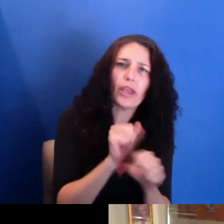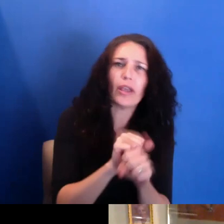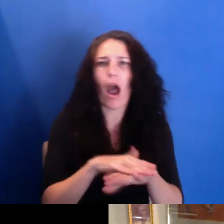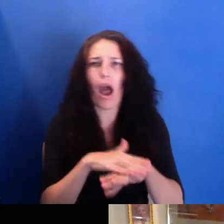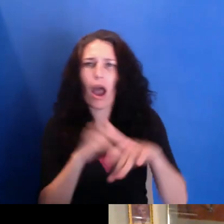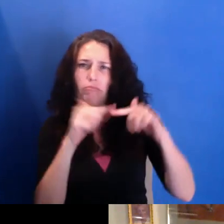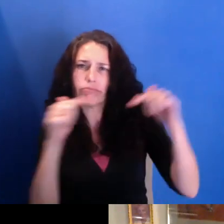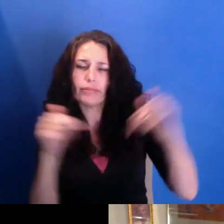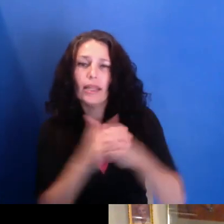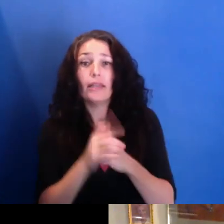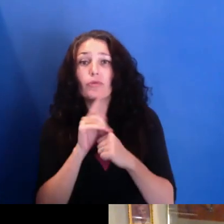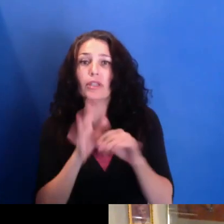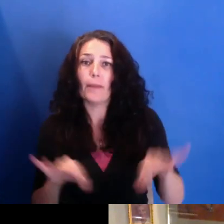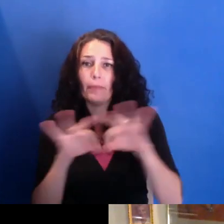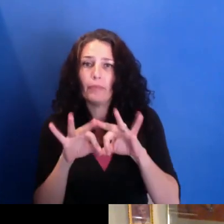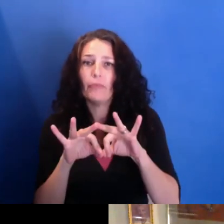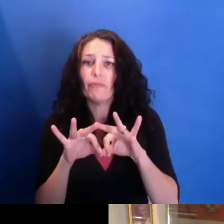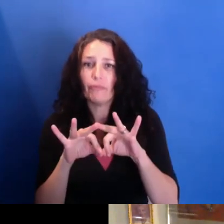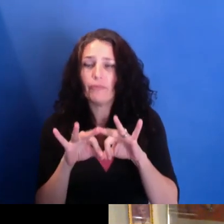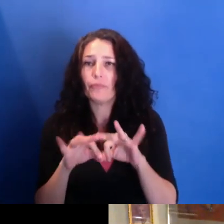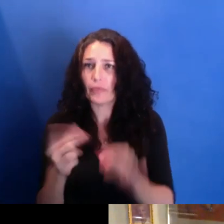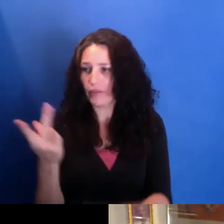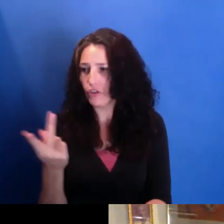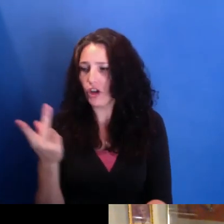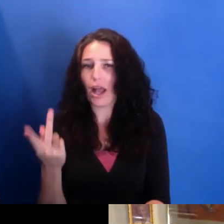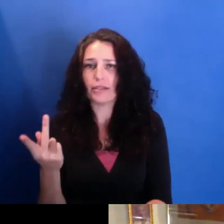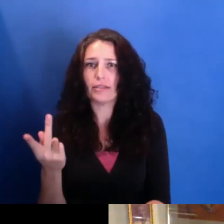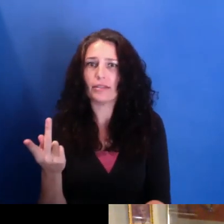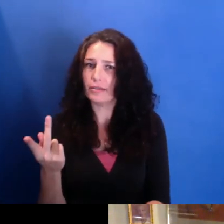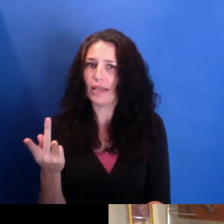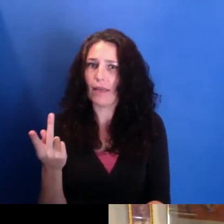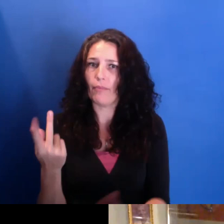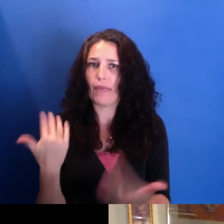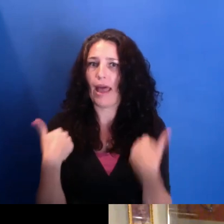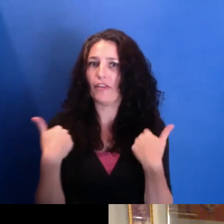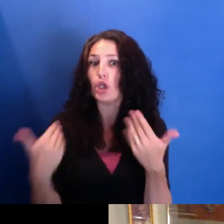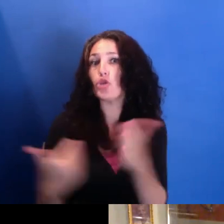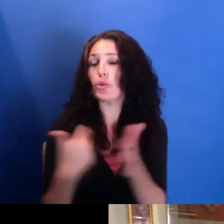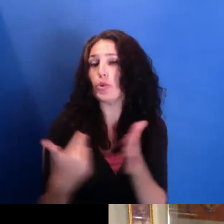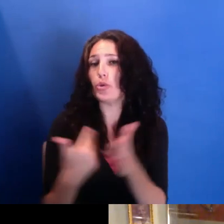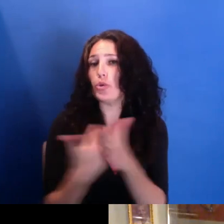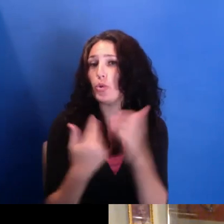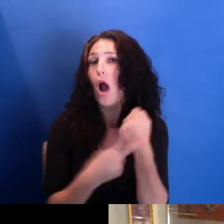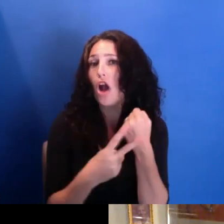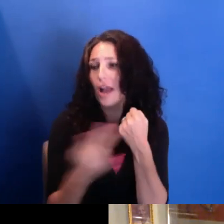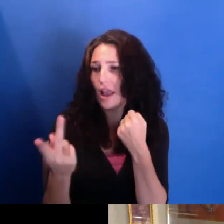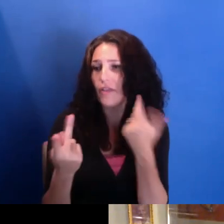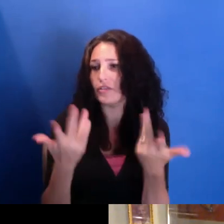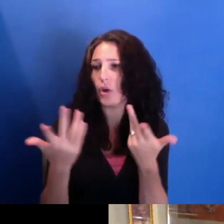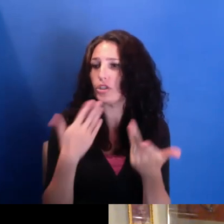for me and LeRon as we're trying to build out the Newarkive to serve. Definitely talk about the Newarkive.